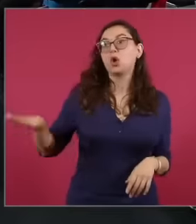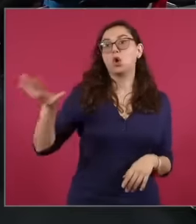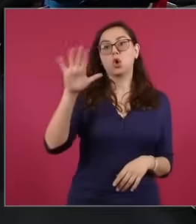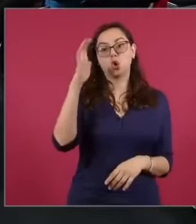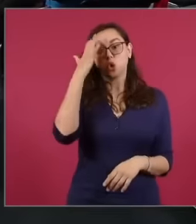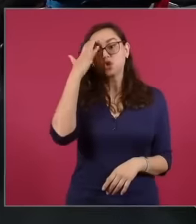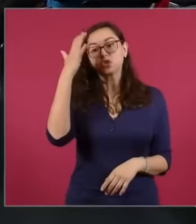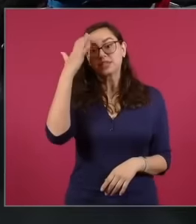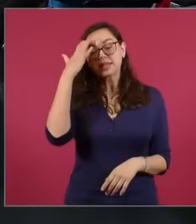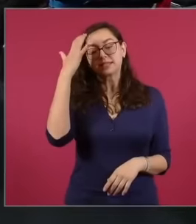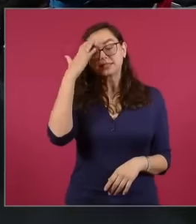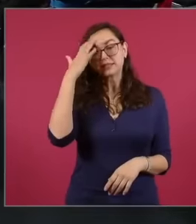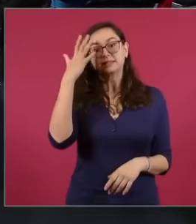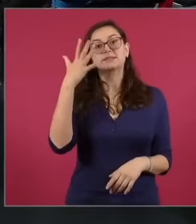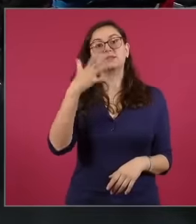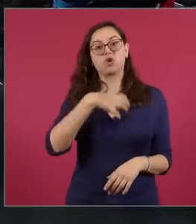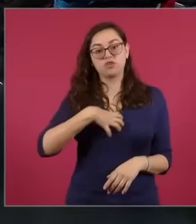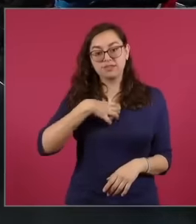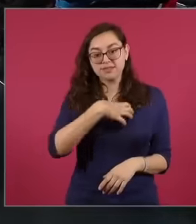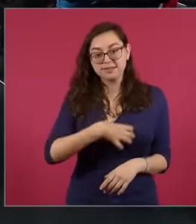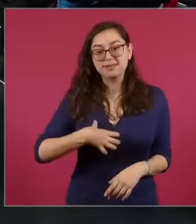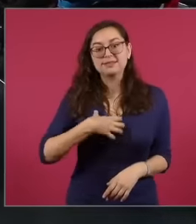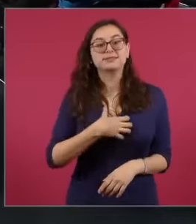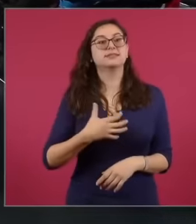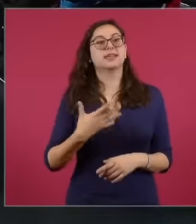hopeful